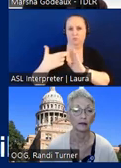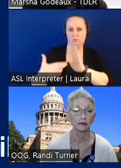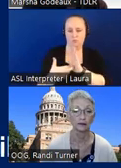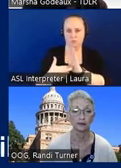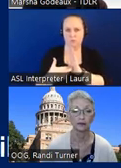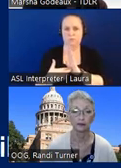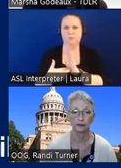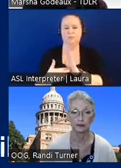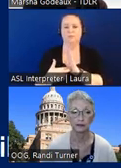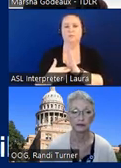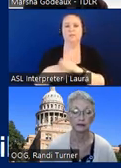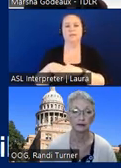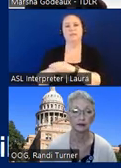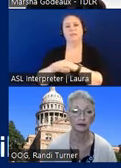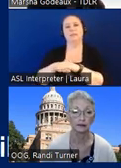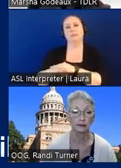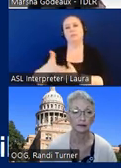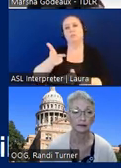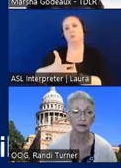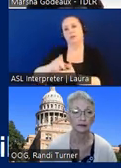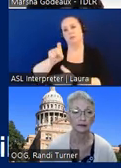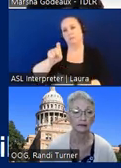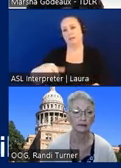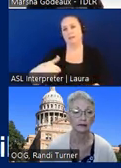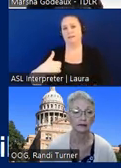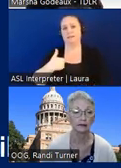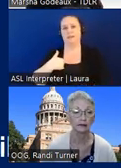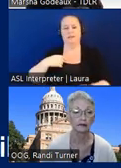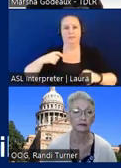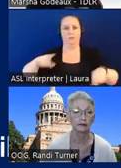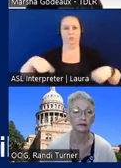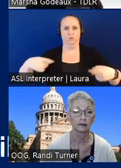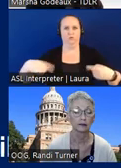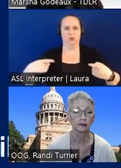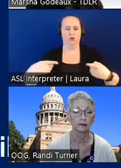the accessible parking must have the wheelchair charlie symbol on the paved